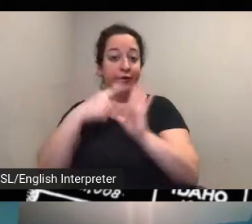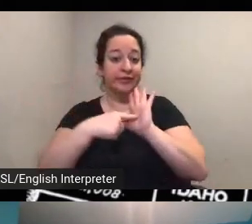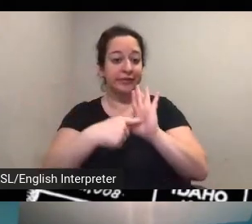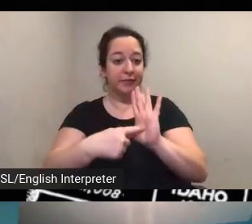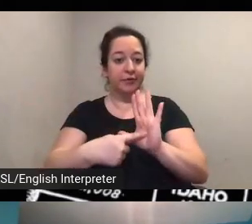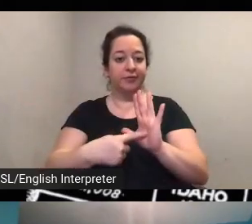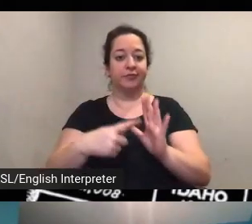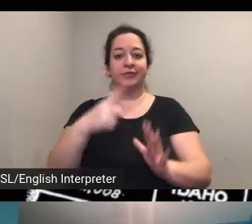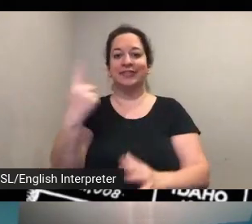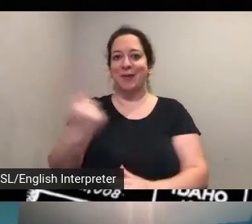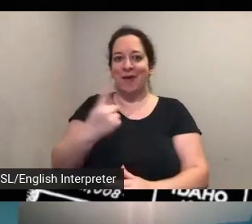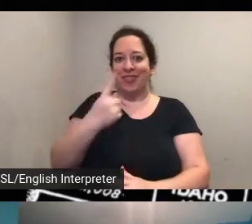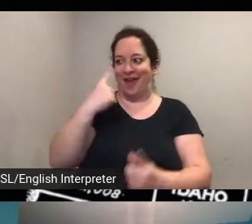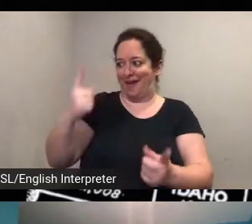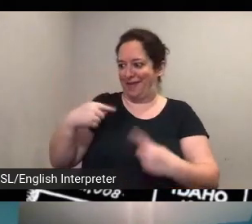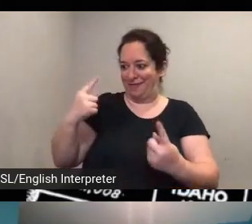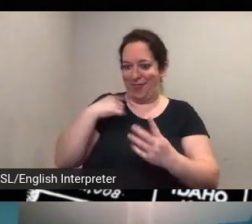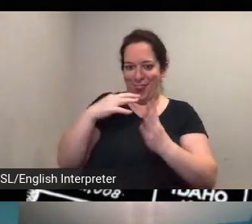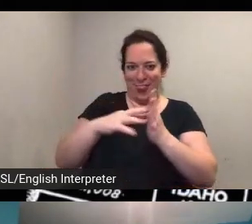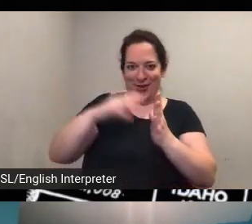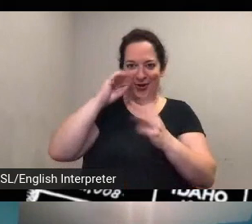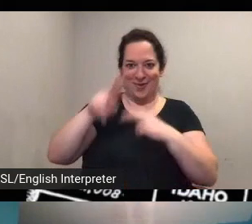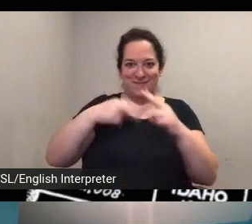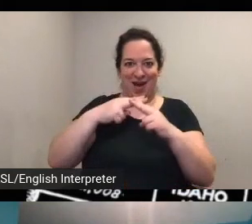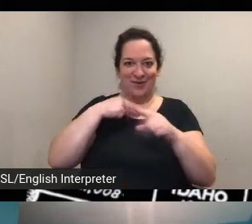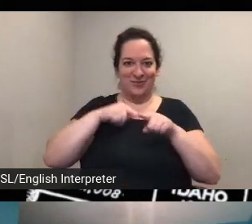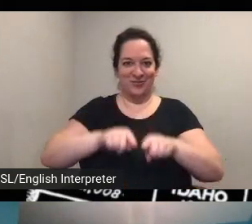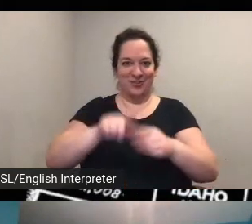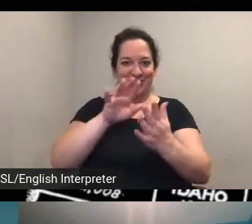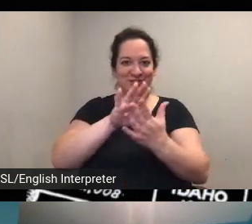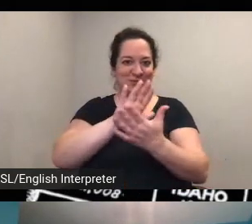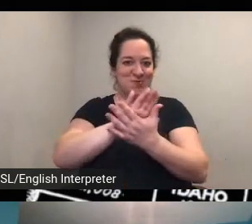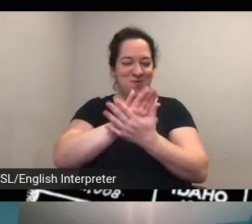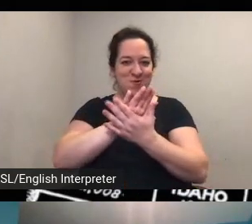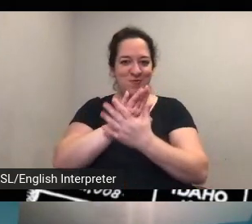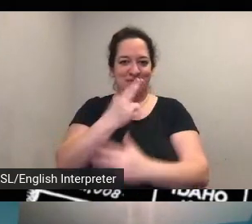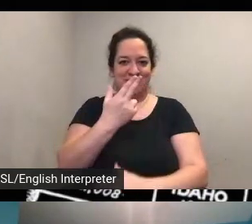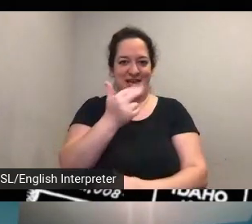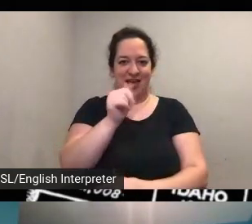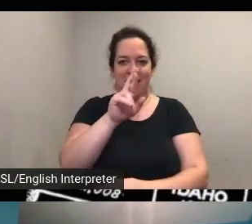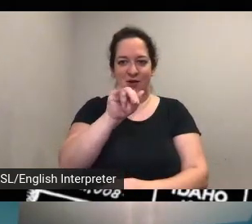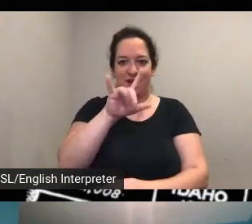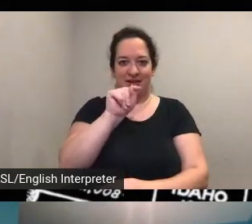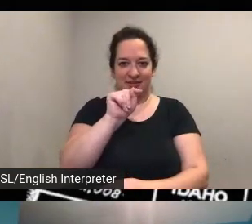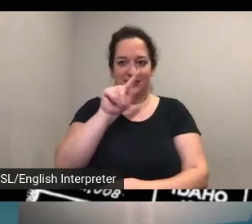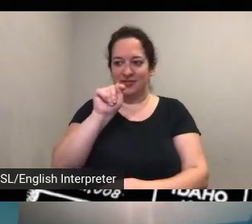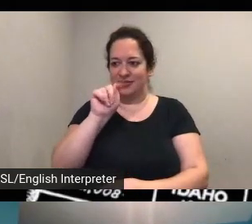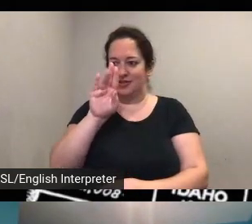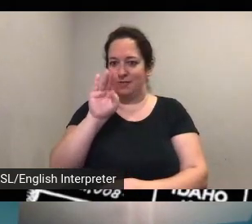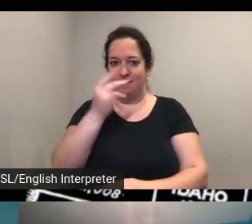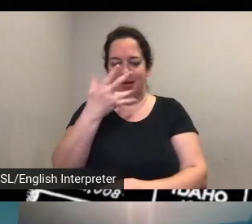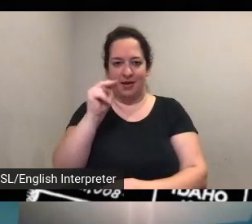that i've learned about in school um was harriet tubman but i had no idea her connection with the suffrage